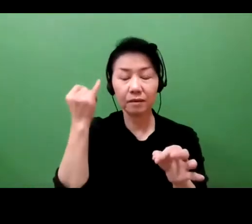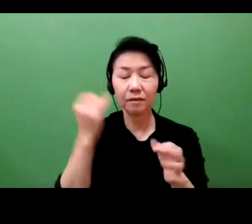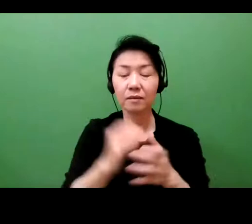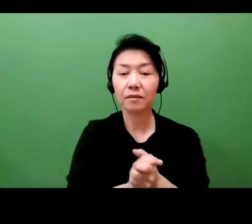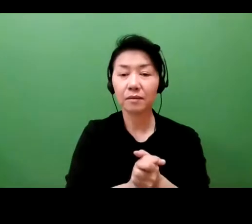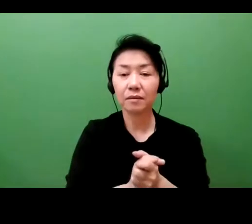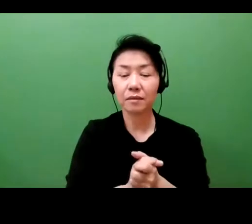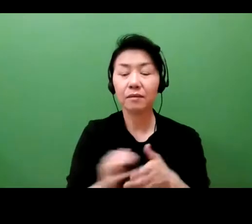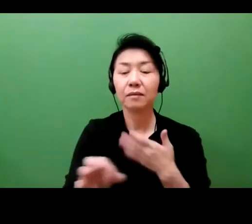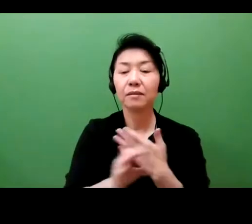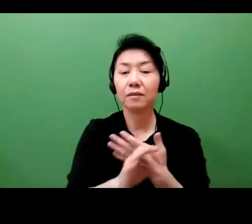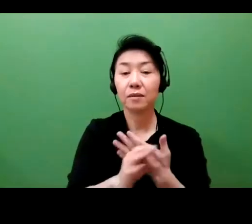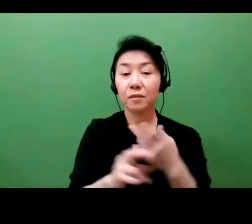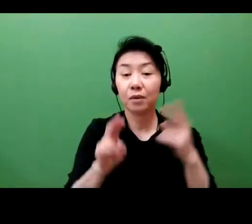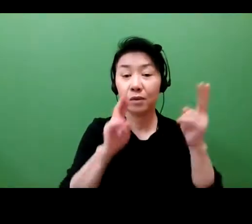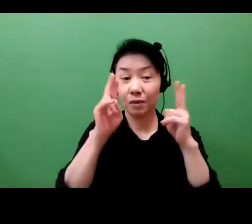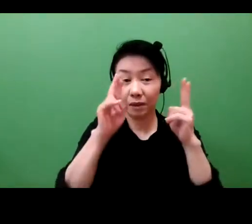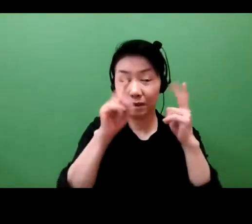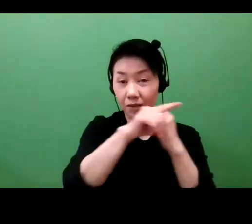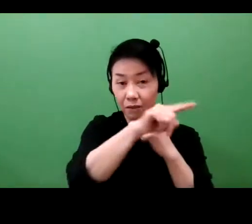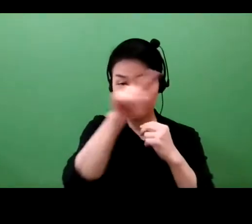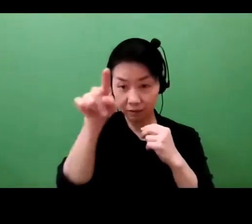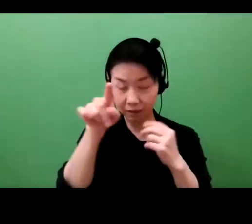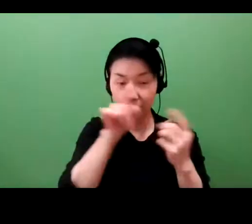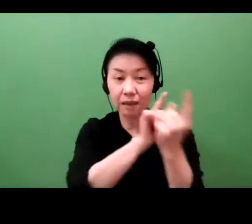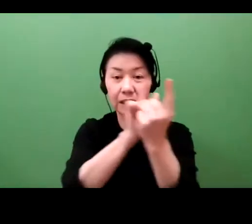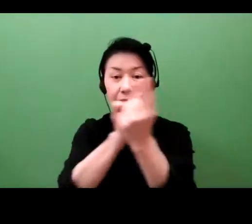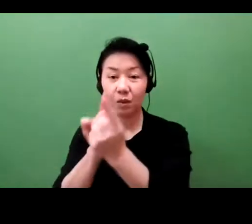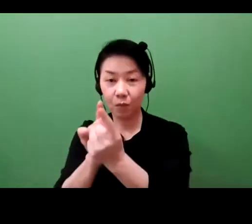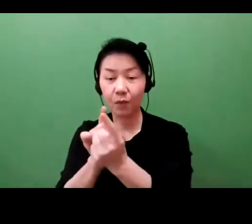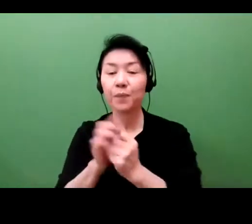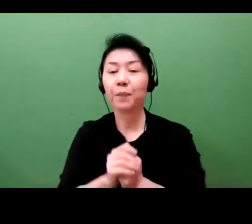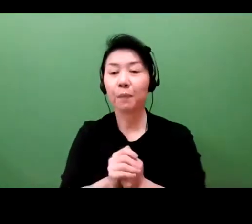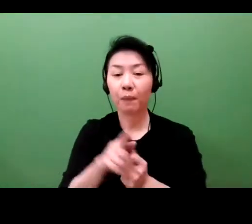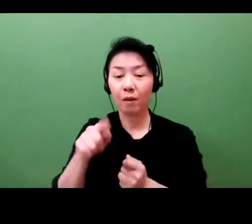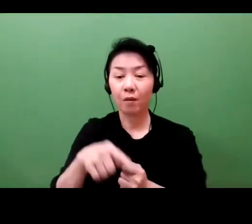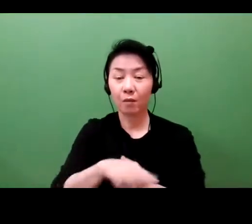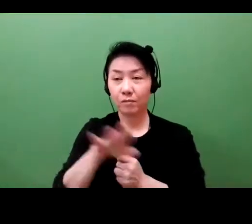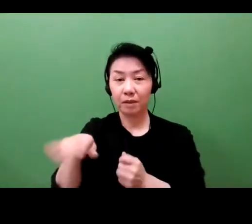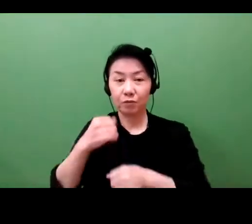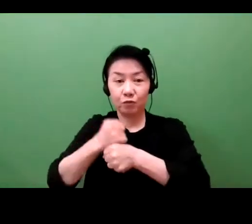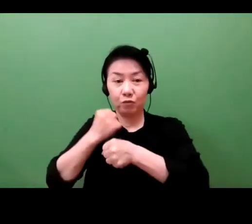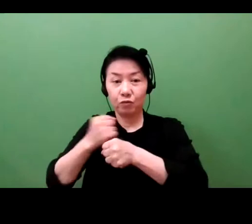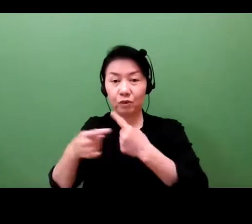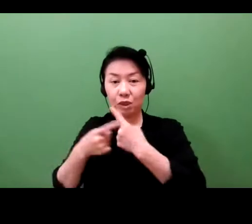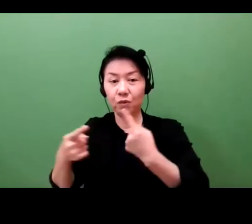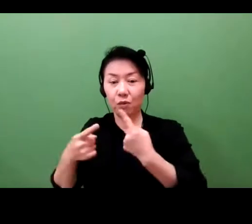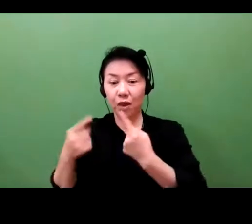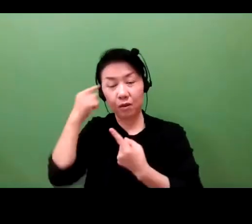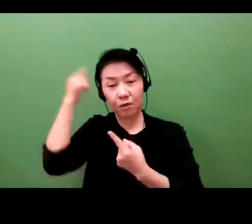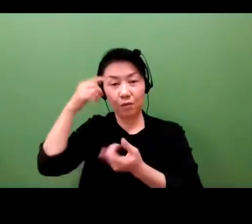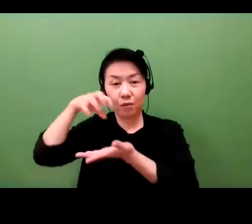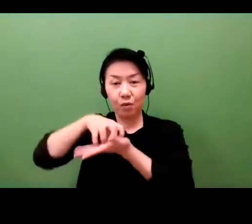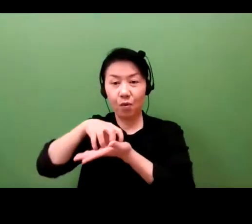Once they know you have patents pending or have issued, then they have what we call barriers to entry.